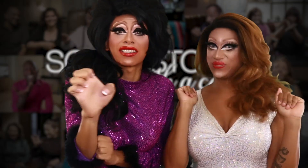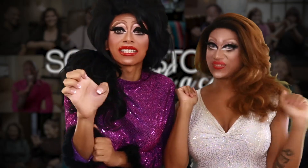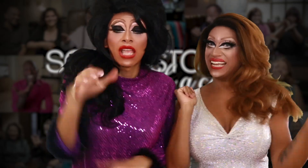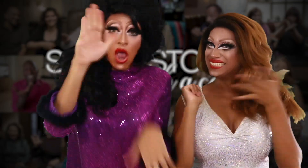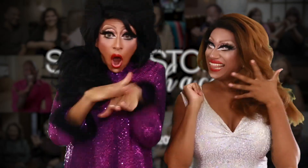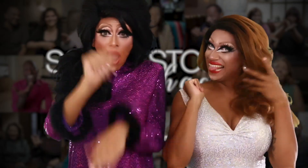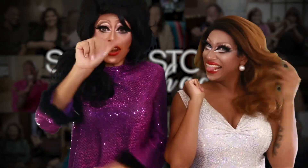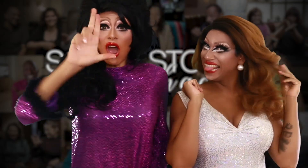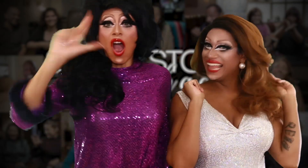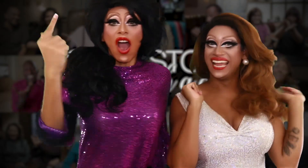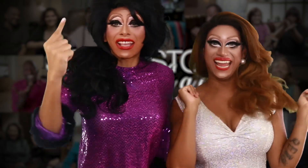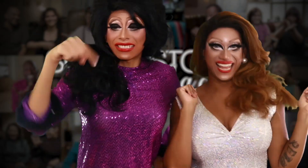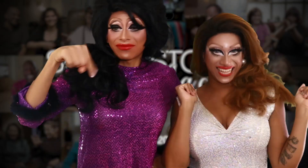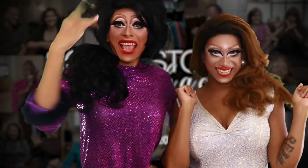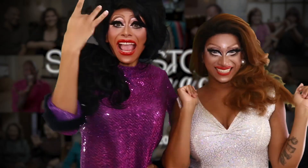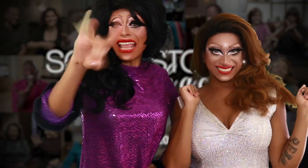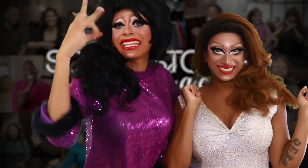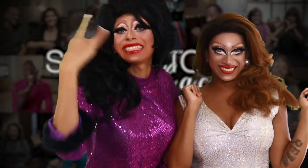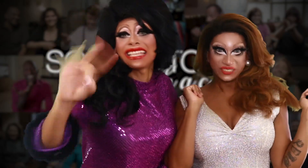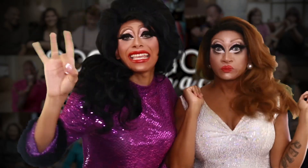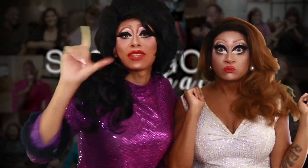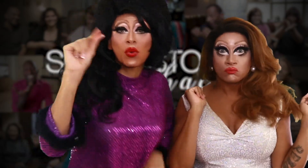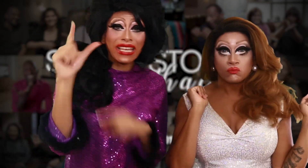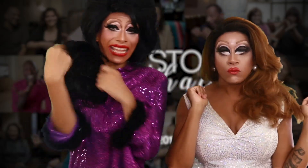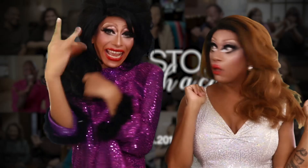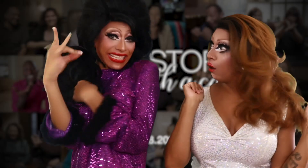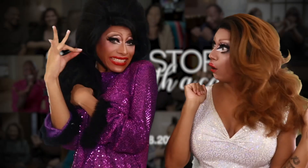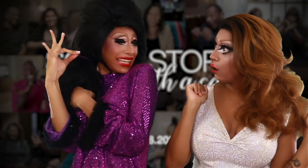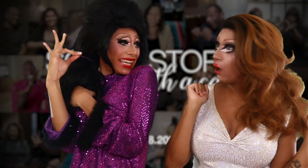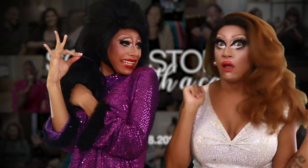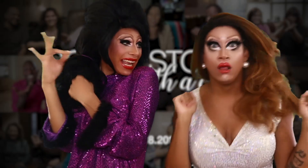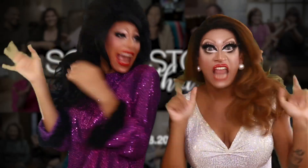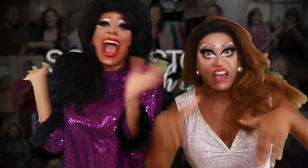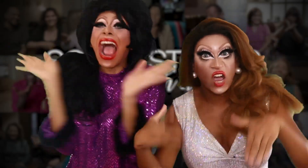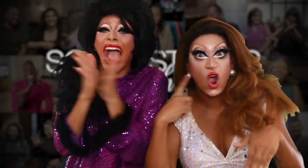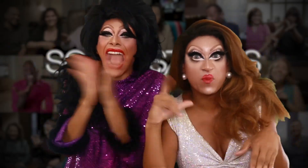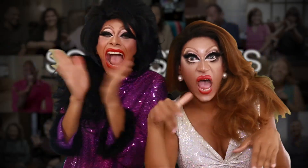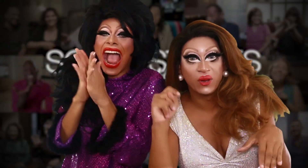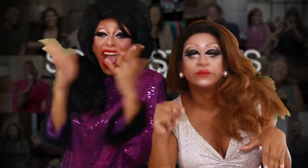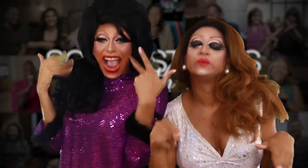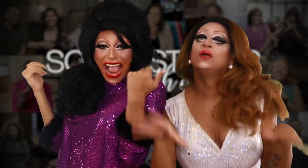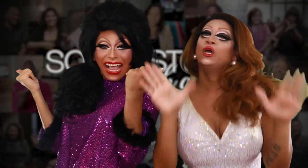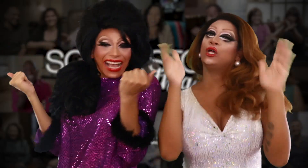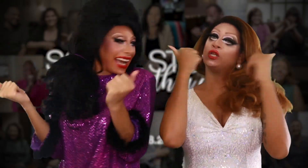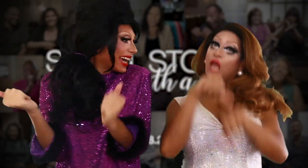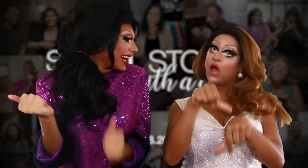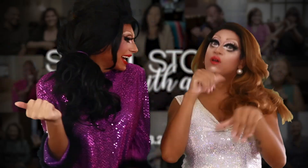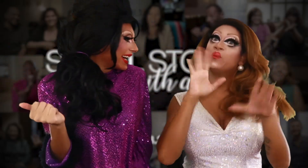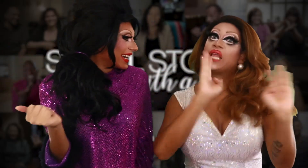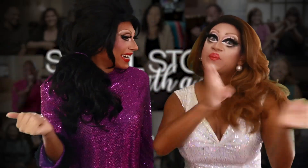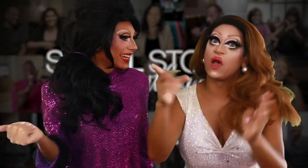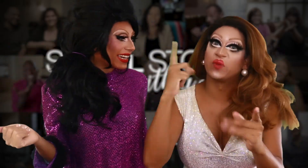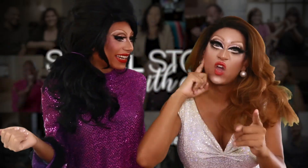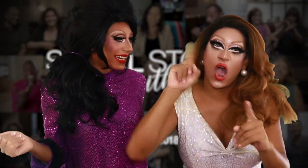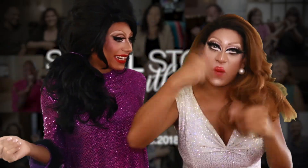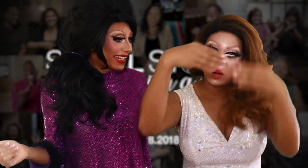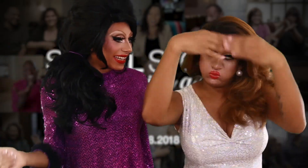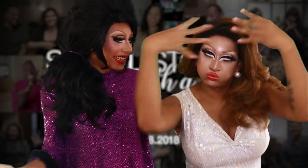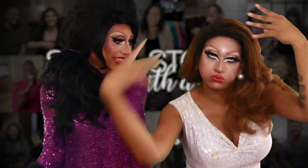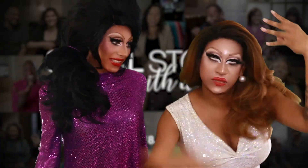event on Saturday, August 18th? If you haven’t, you better be prepared to hear ALL about it!